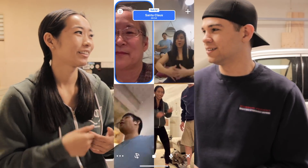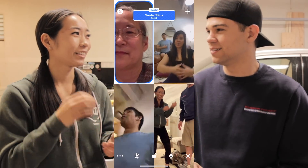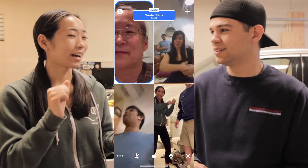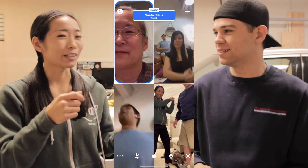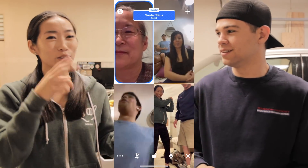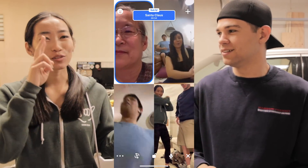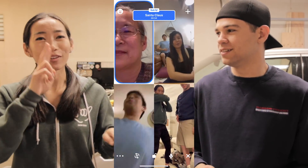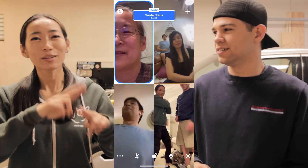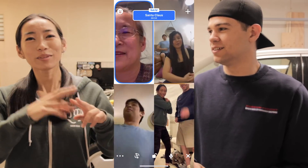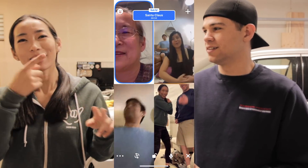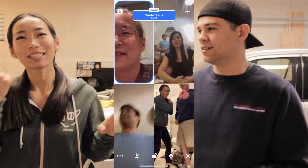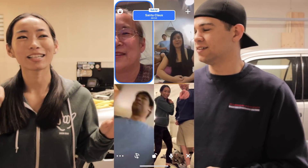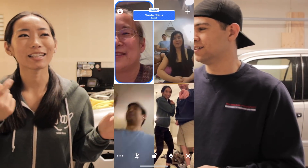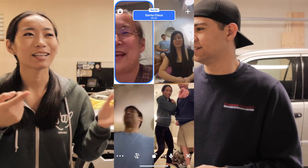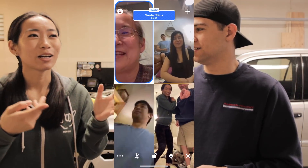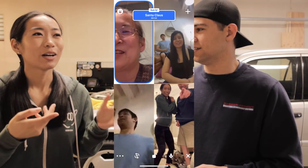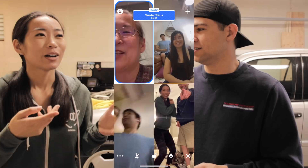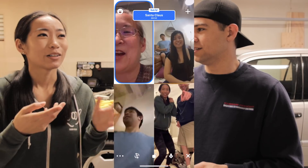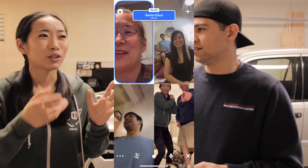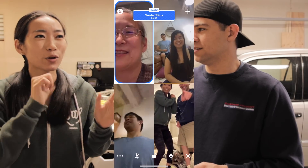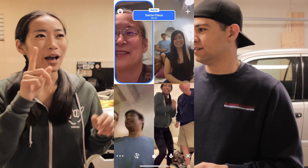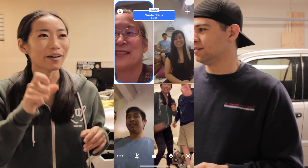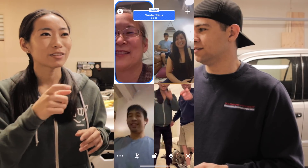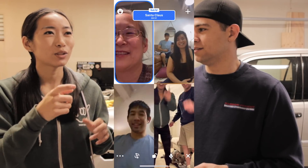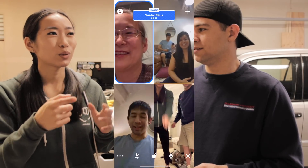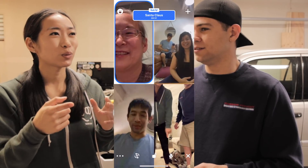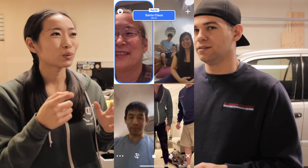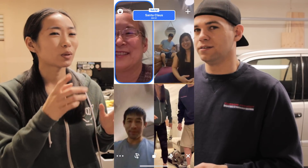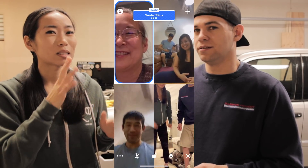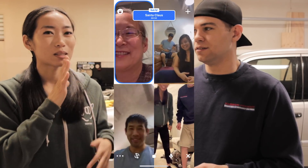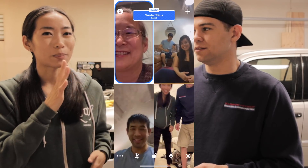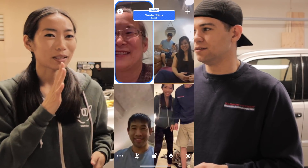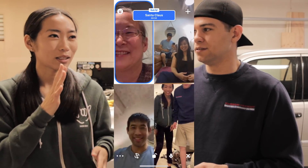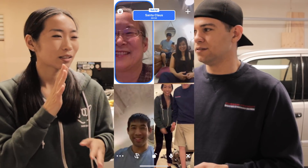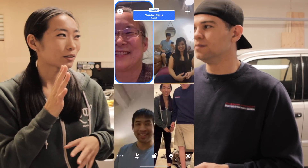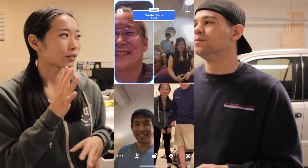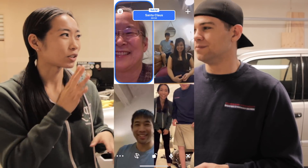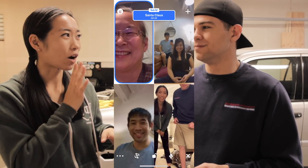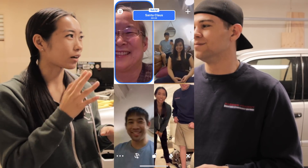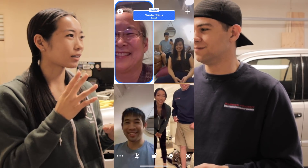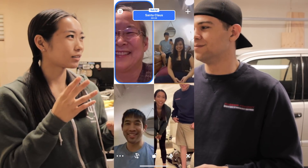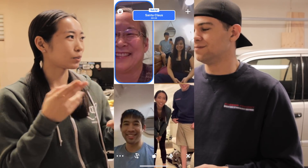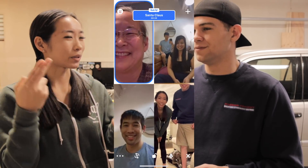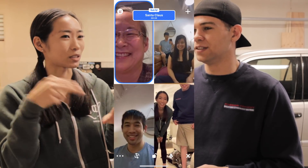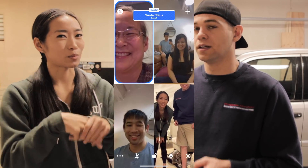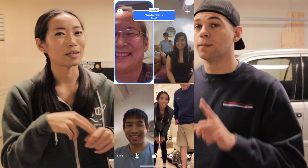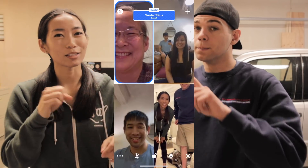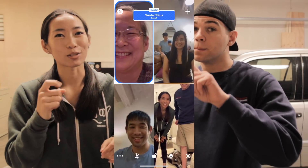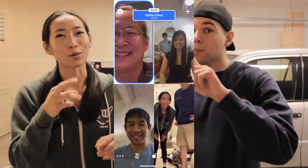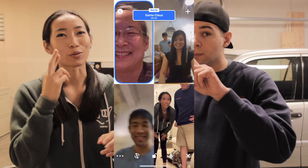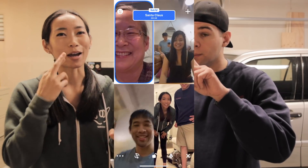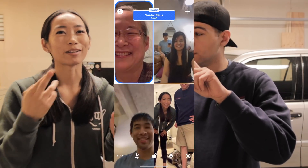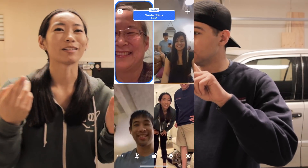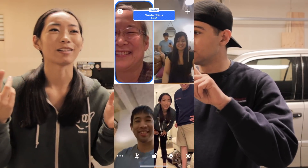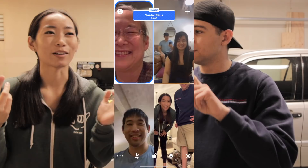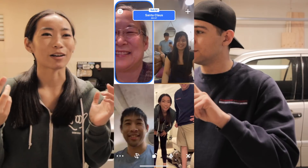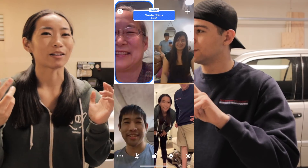yeah it was fun because like you don't have to speak or talk to participate so Ryan and